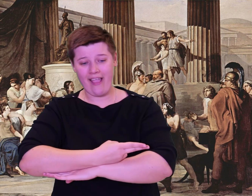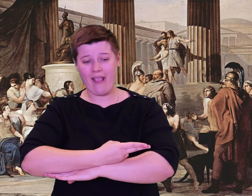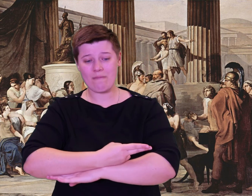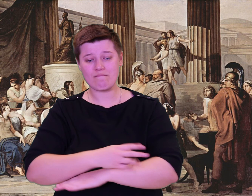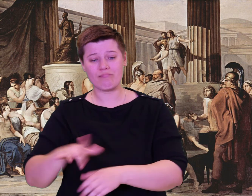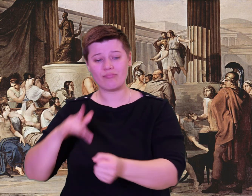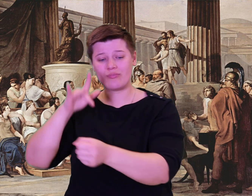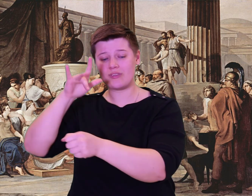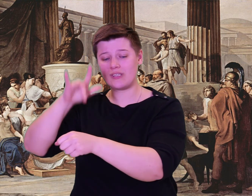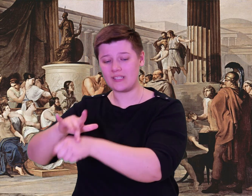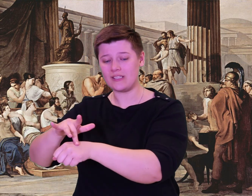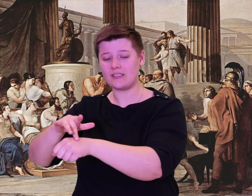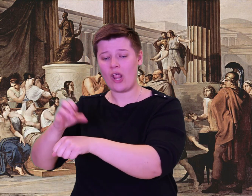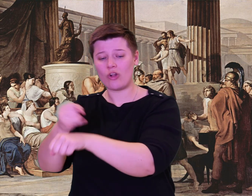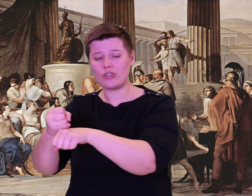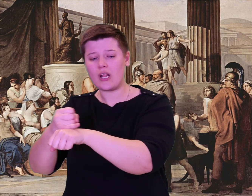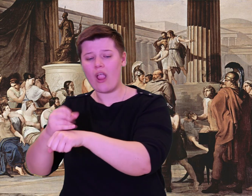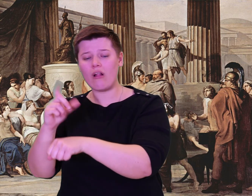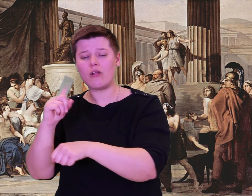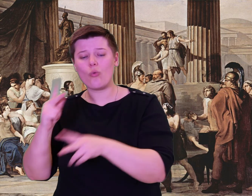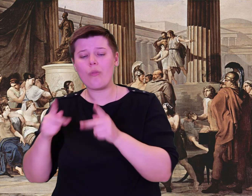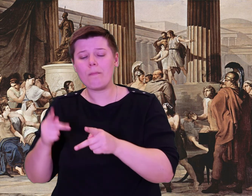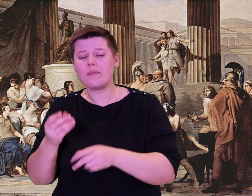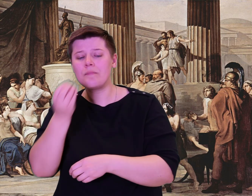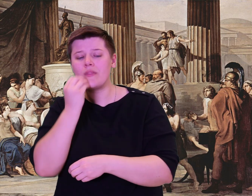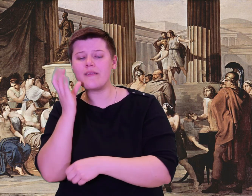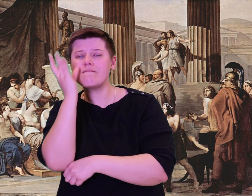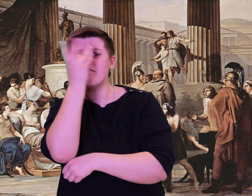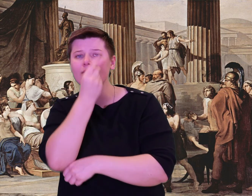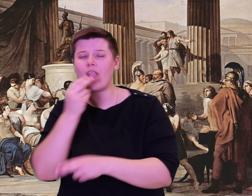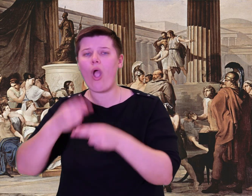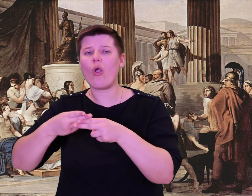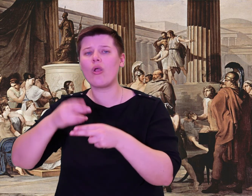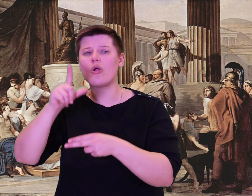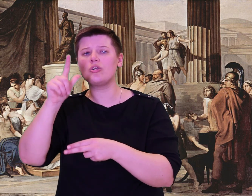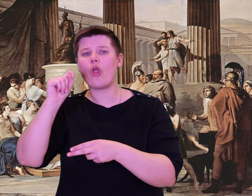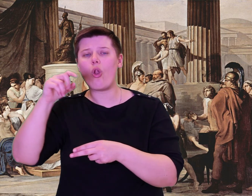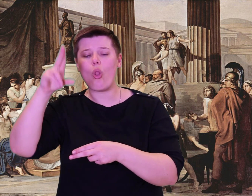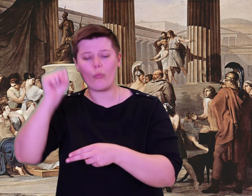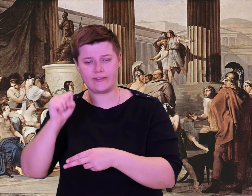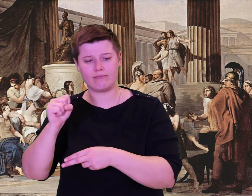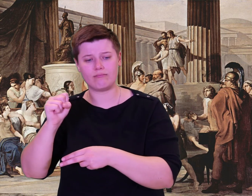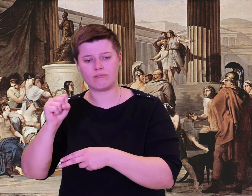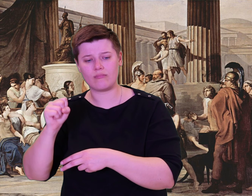own land, but as I rounded Malea, a current and a blast of wind pushed me